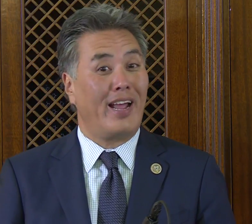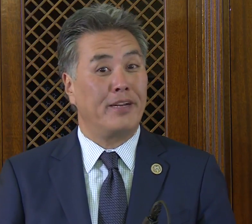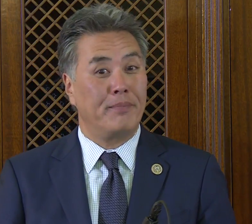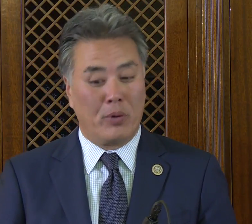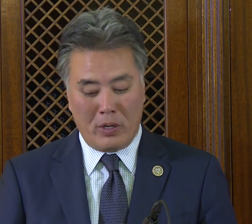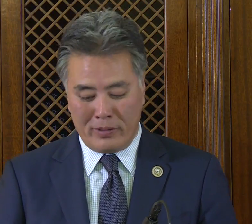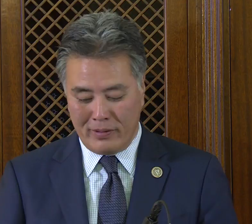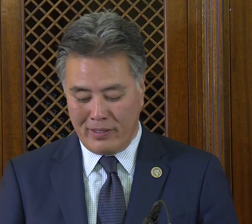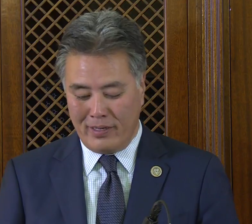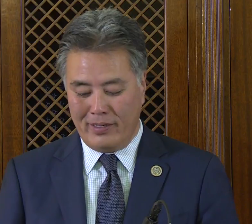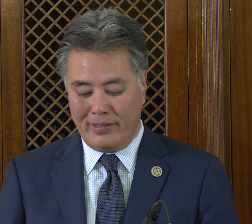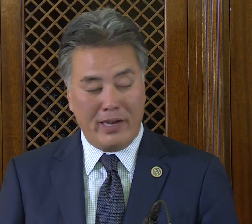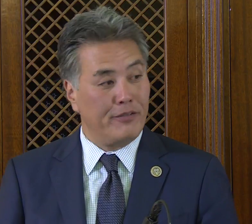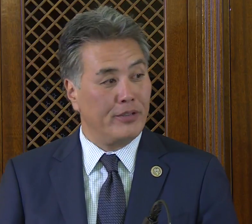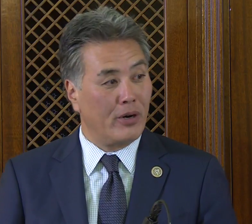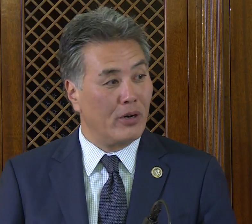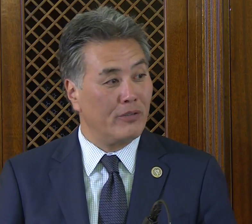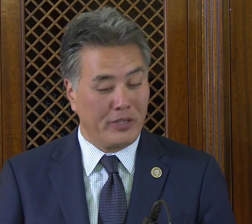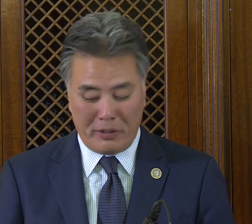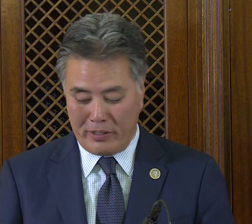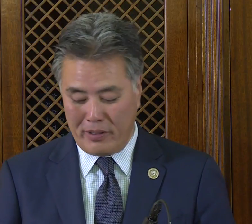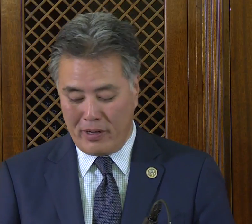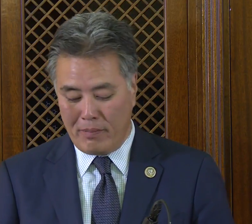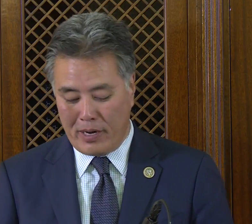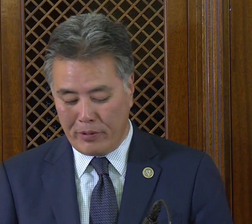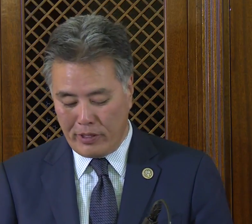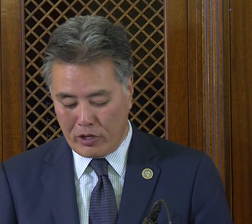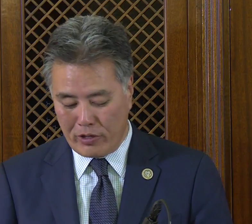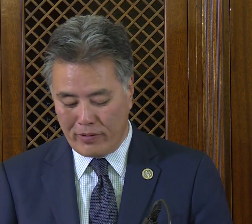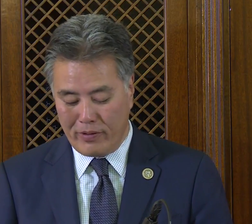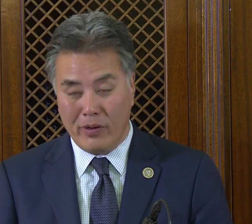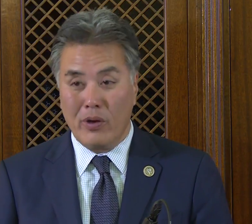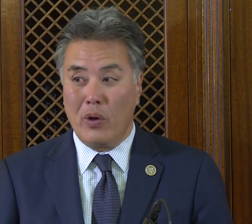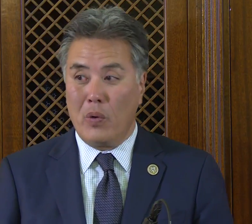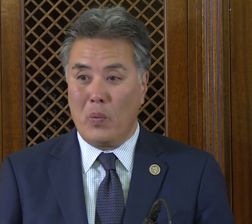and important deaf and hard of hearing population.